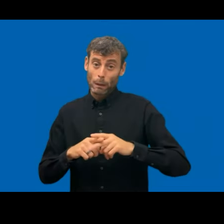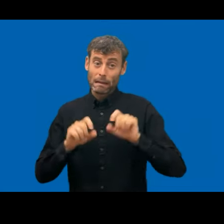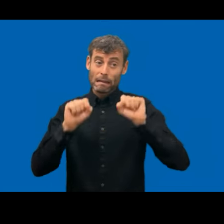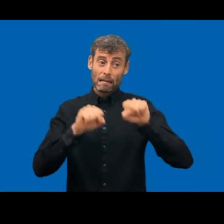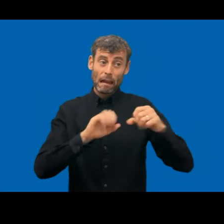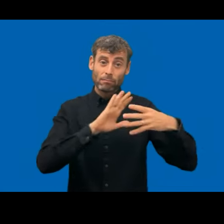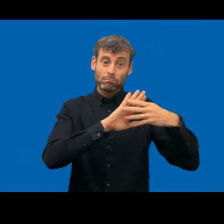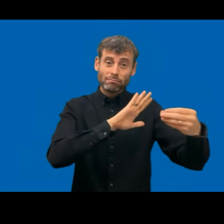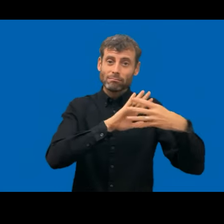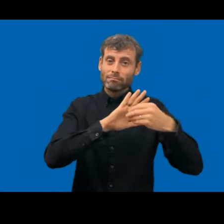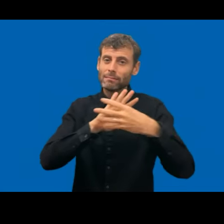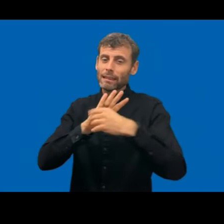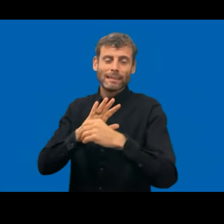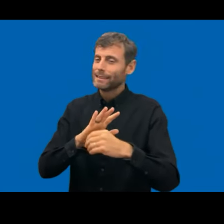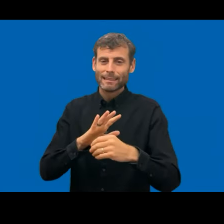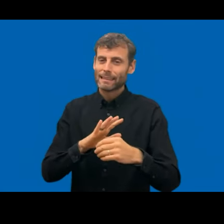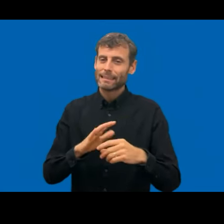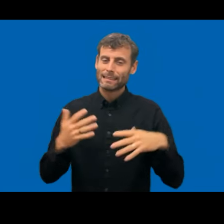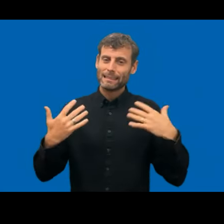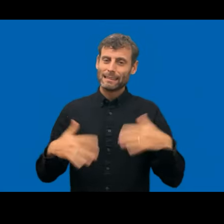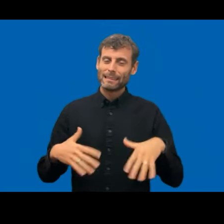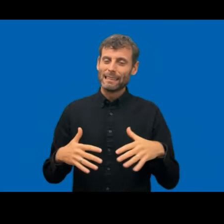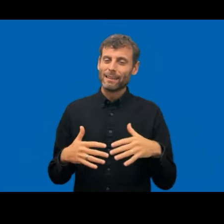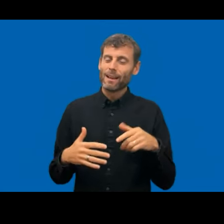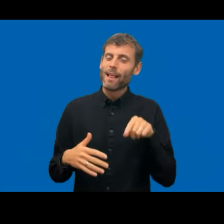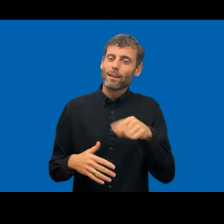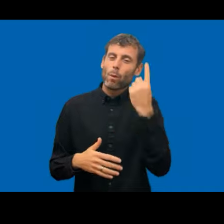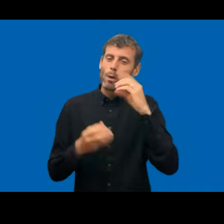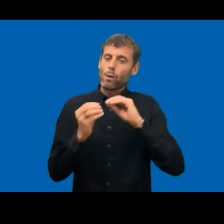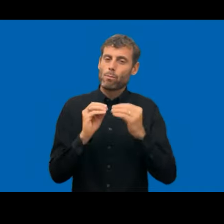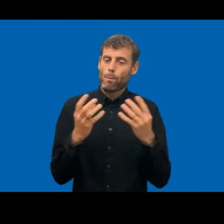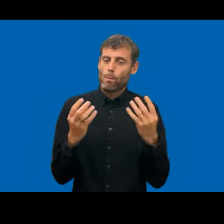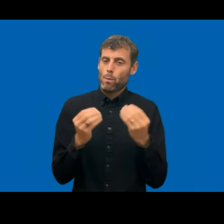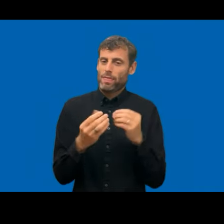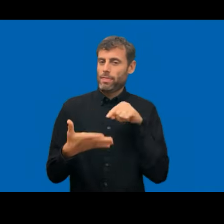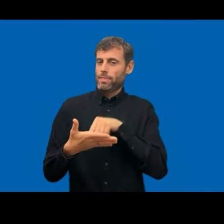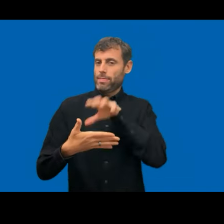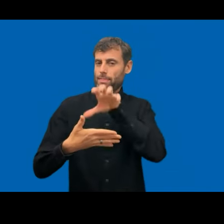Yes, I think that's our five minutes, actually. So you can just continue Susanna.